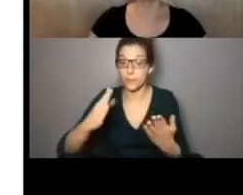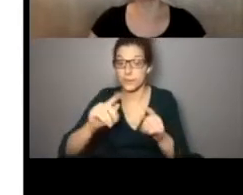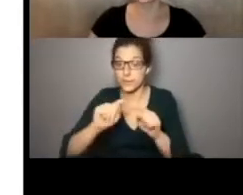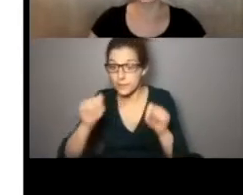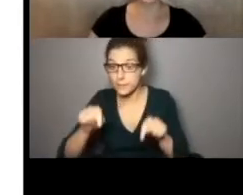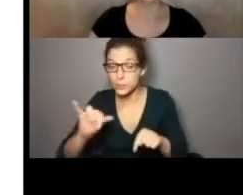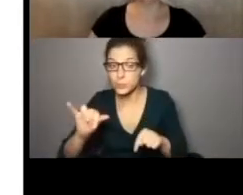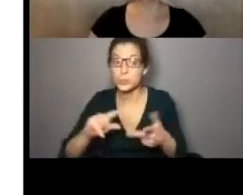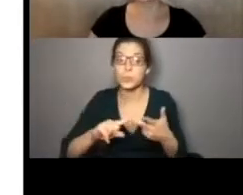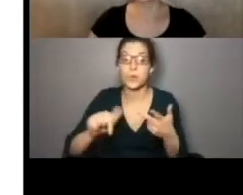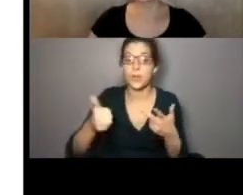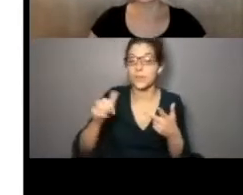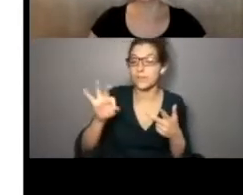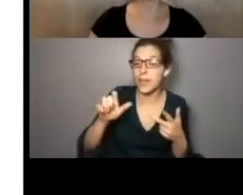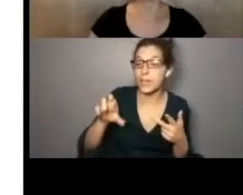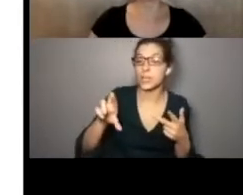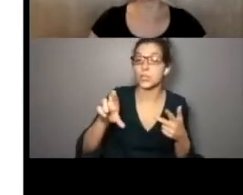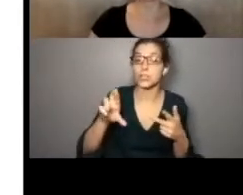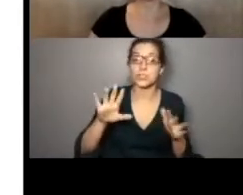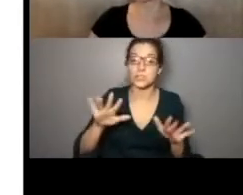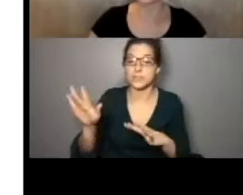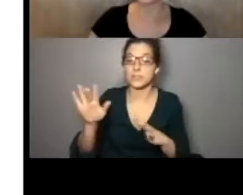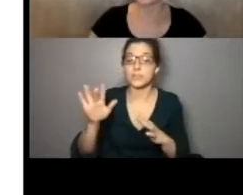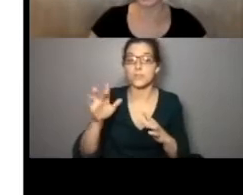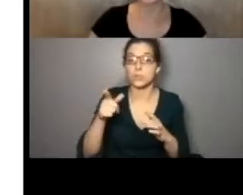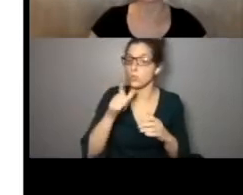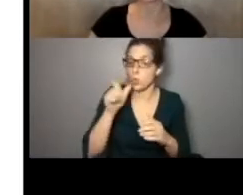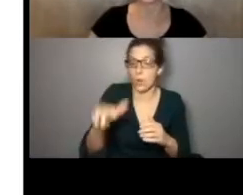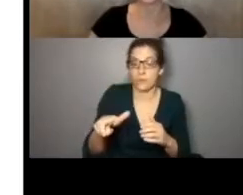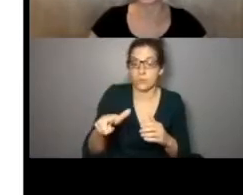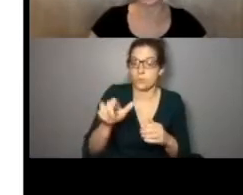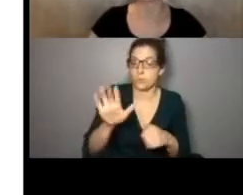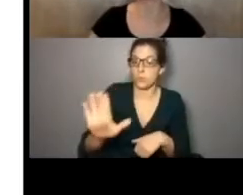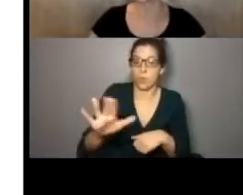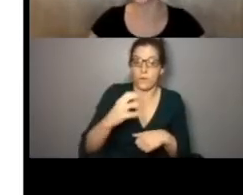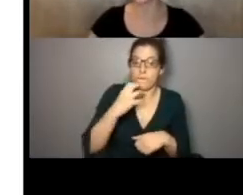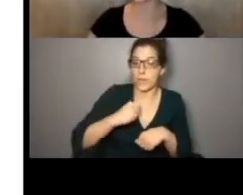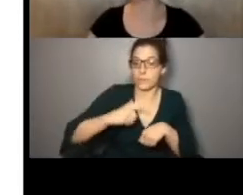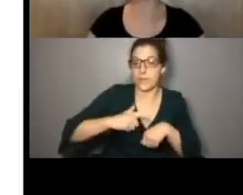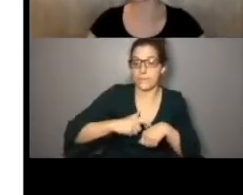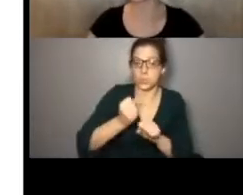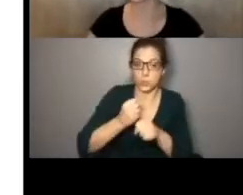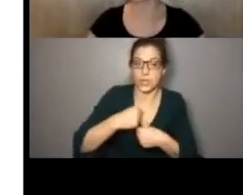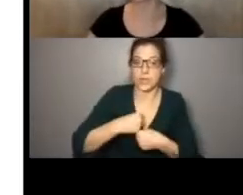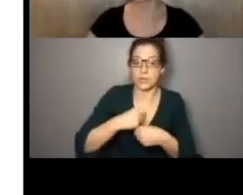recommended template. Some other flyers and things like that so you don't have to spend your valuable time creating